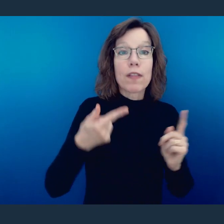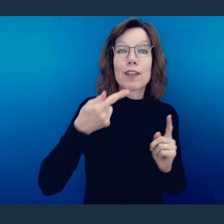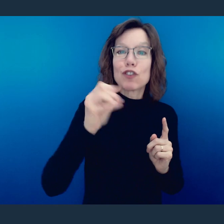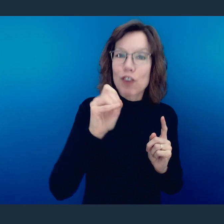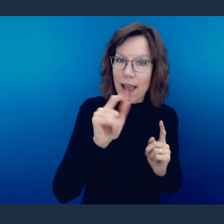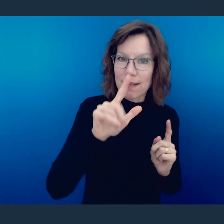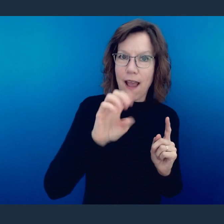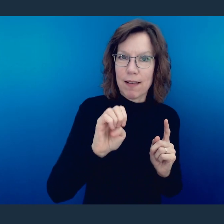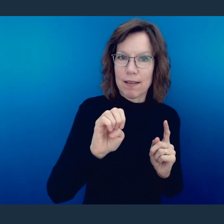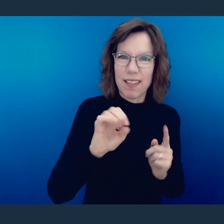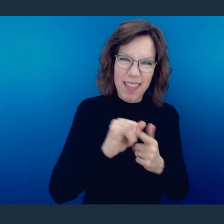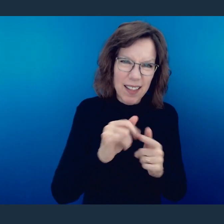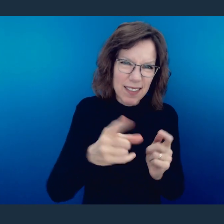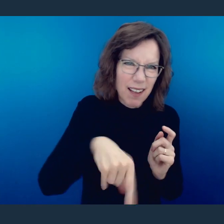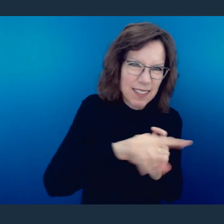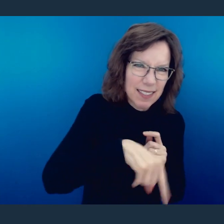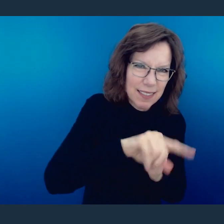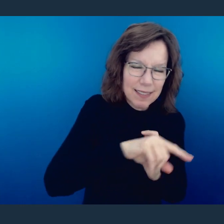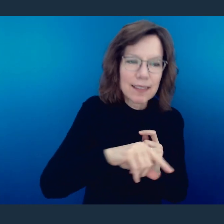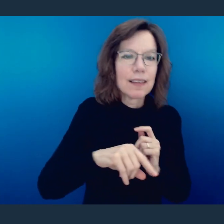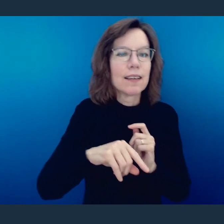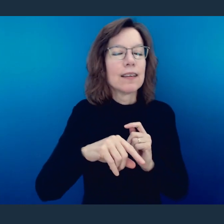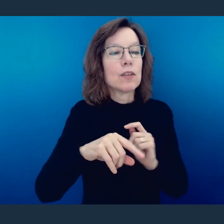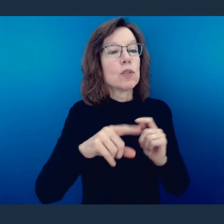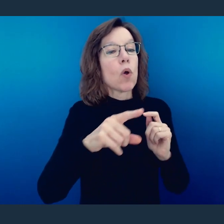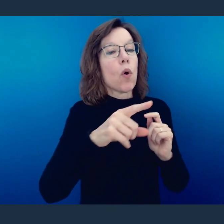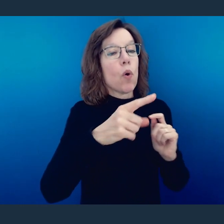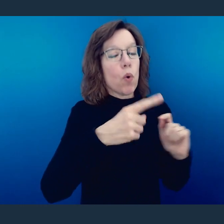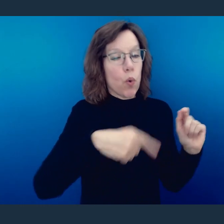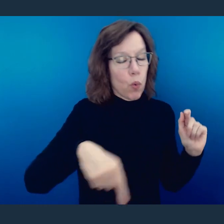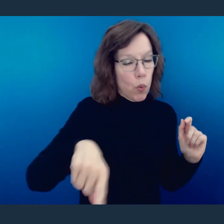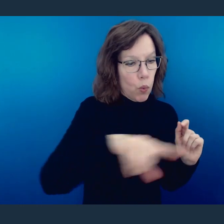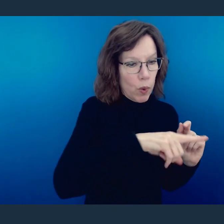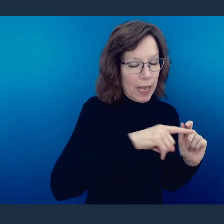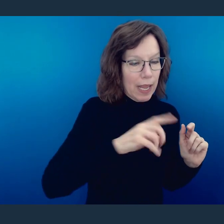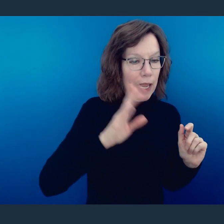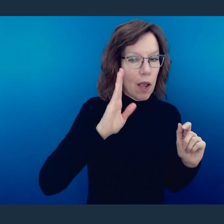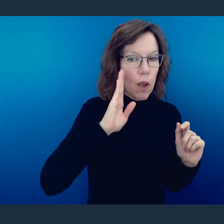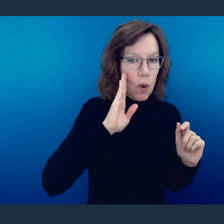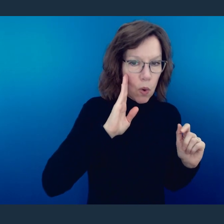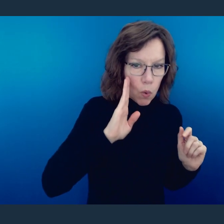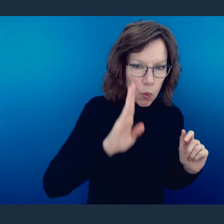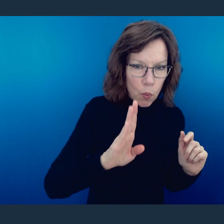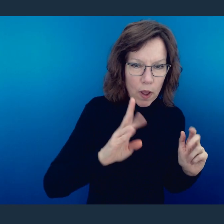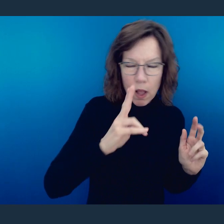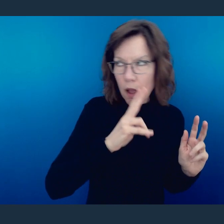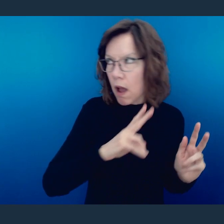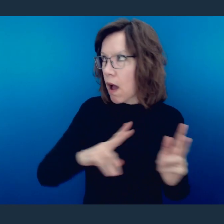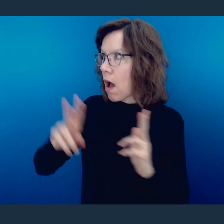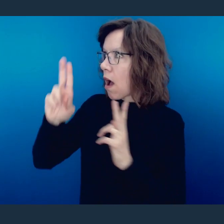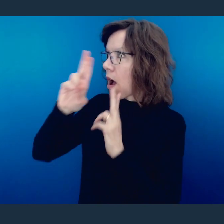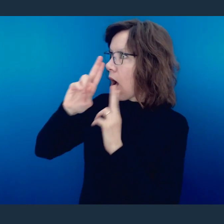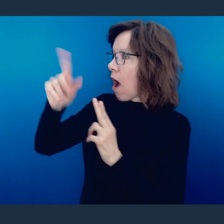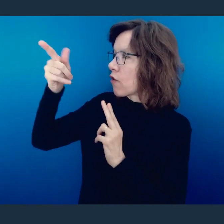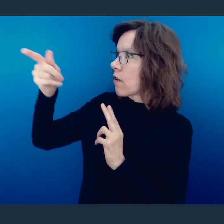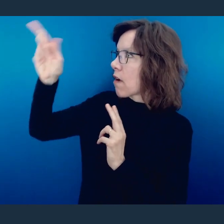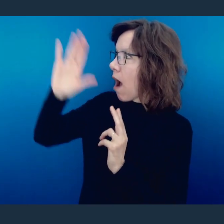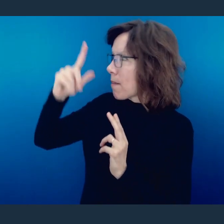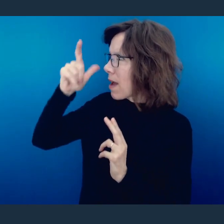order that the gentiles" -- that's you and I -- "might glorify God for His mercy." Because